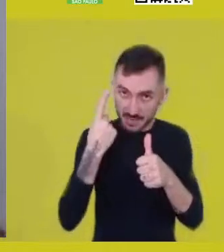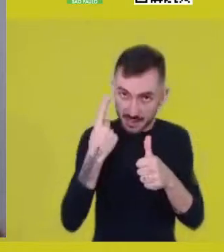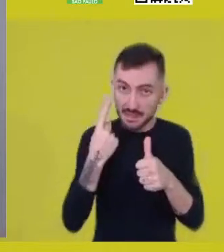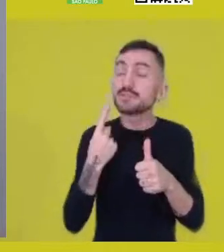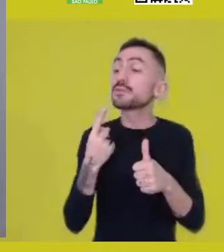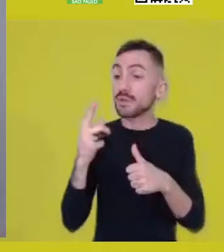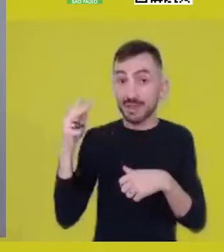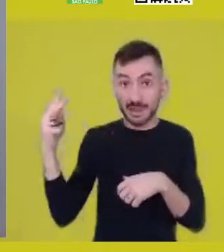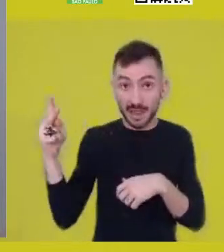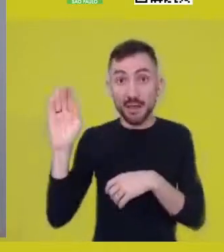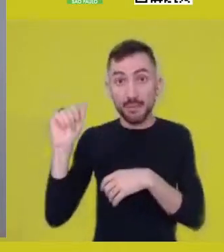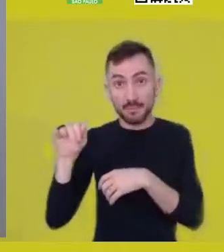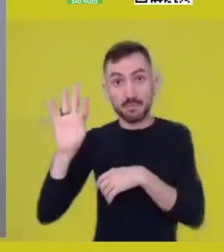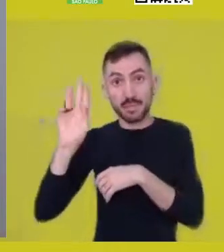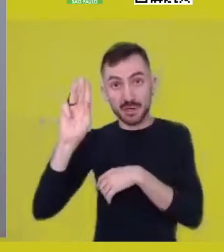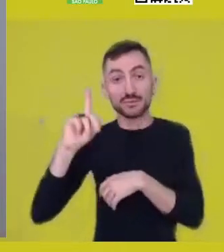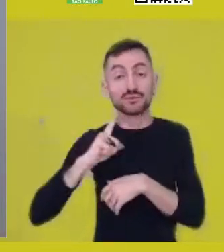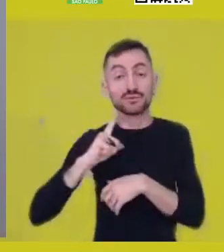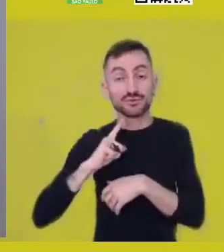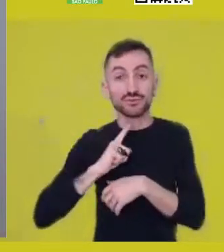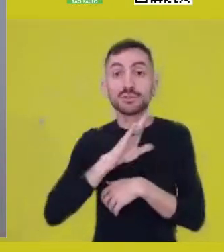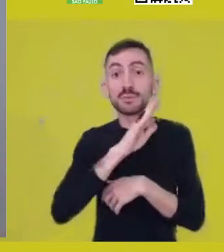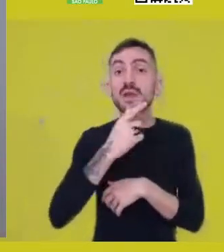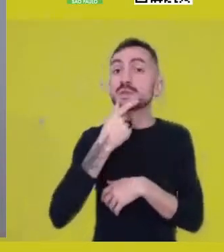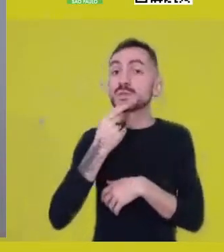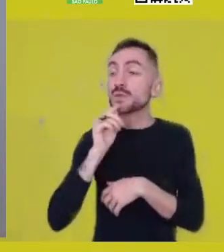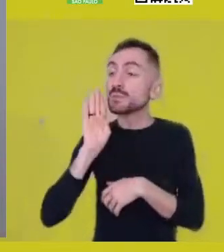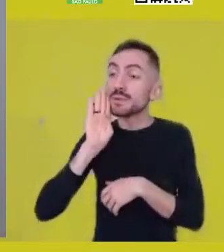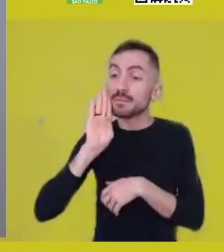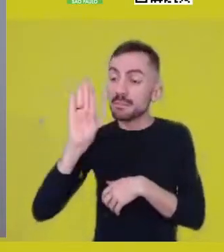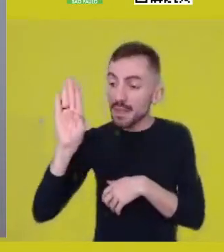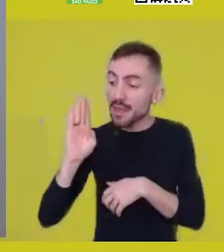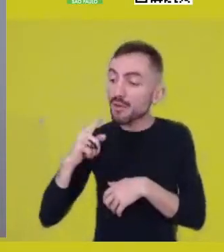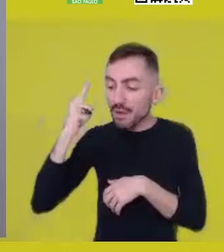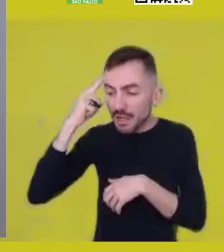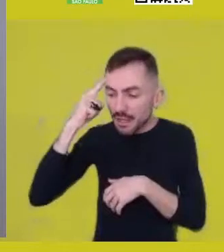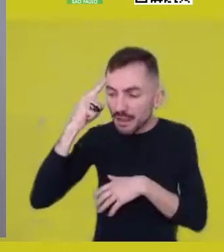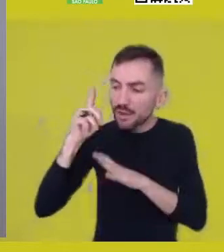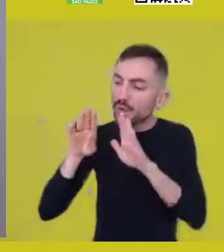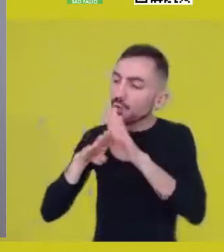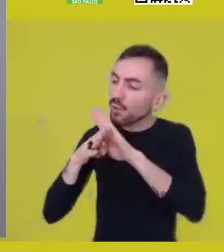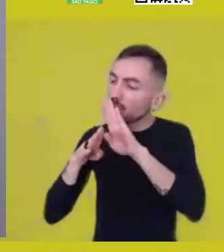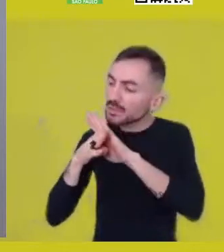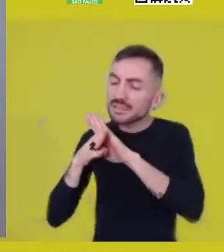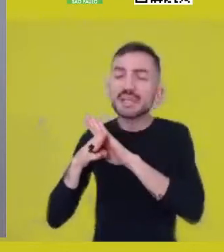and was to great extent retrieved by thinkers like Sanghor,